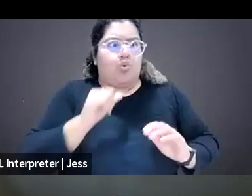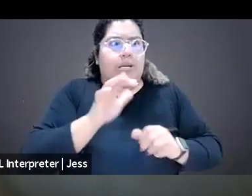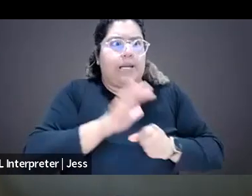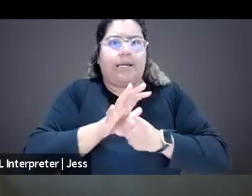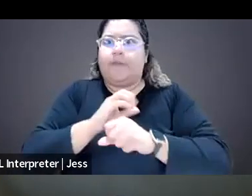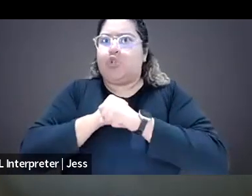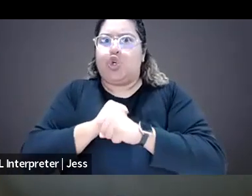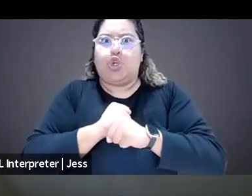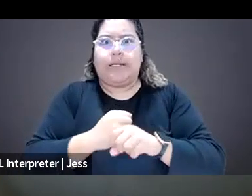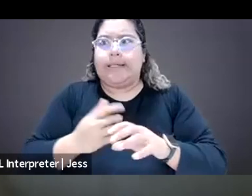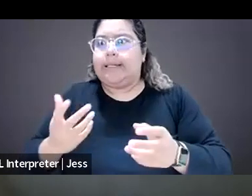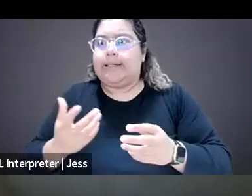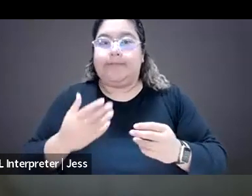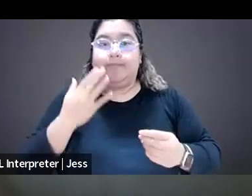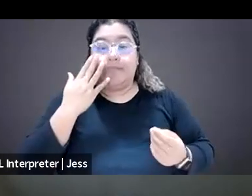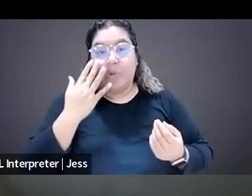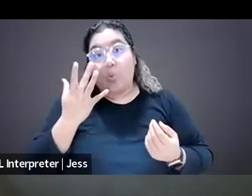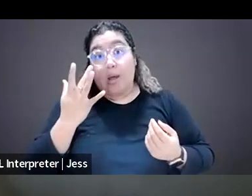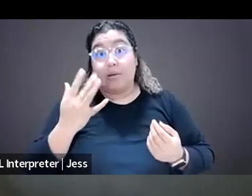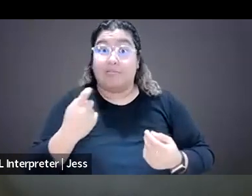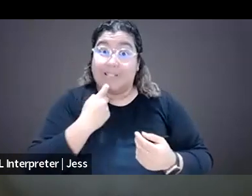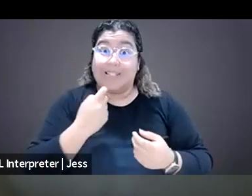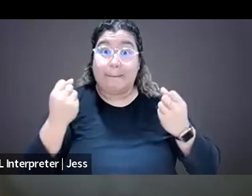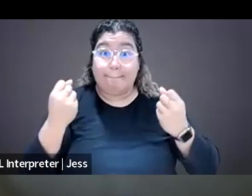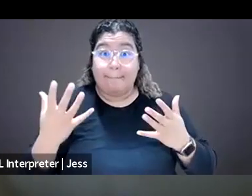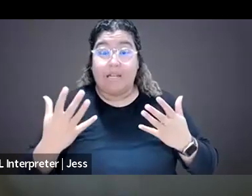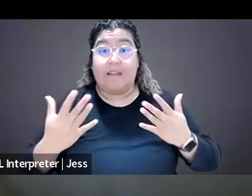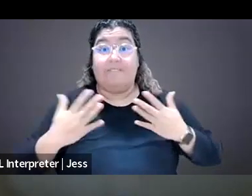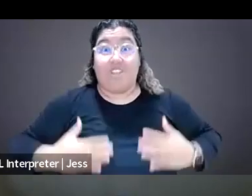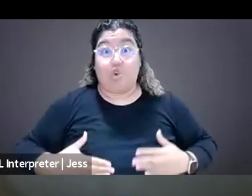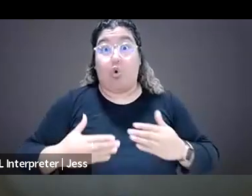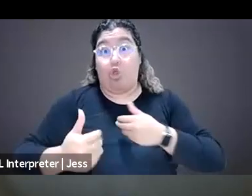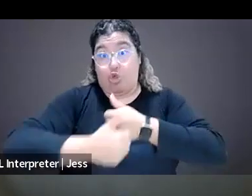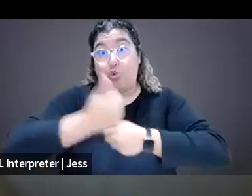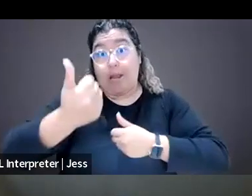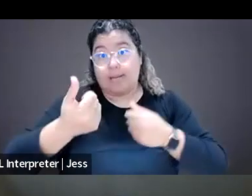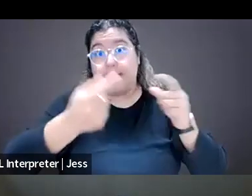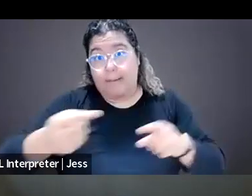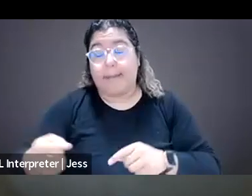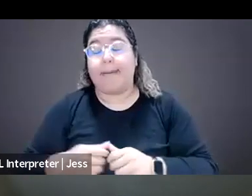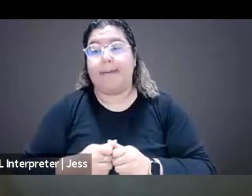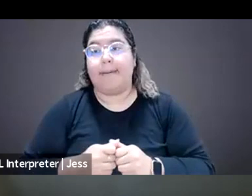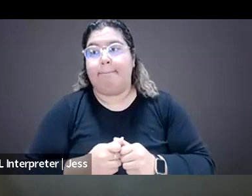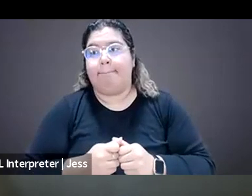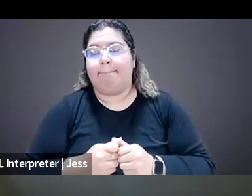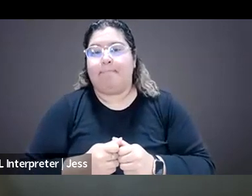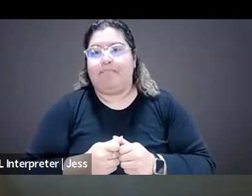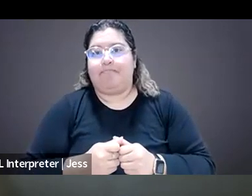physically kind of make threats. So anyway, not to ramble, but I just think, you know, it's not just like mean messages online,